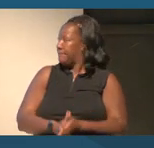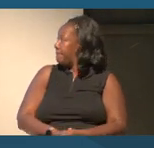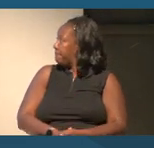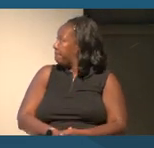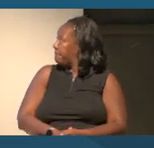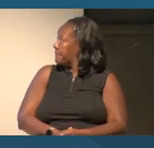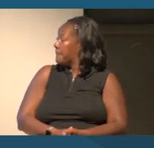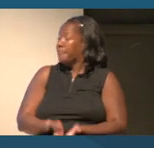category shift and expand.